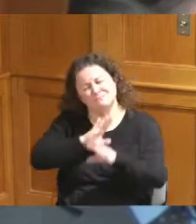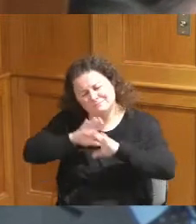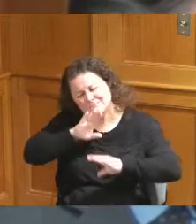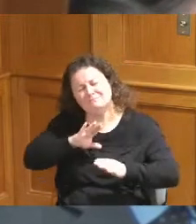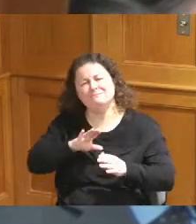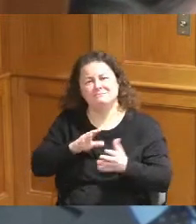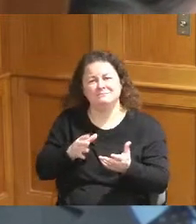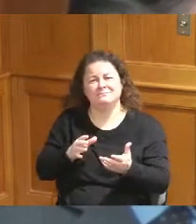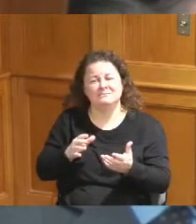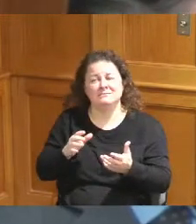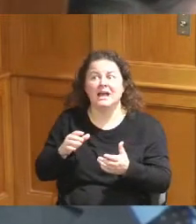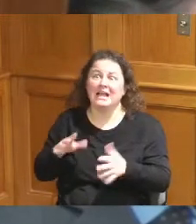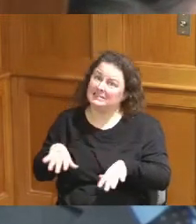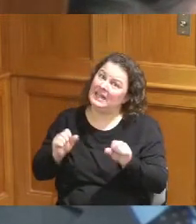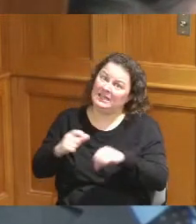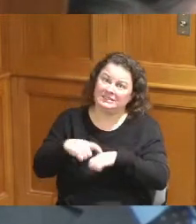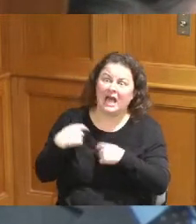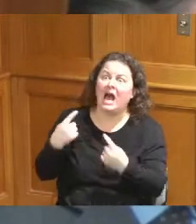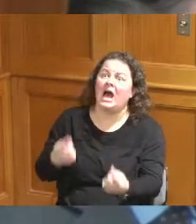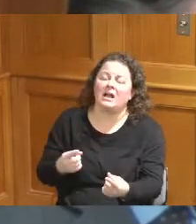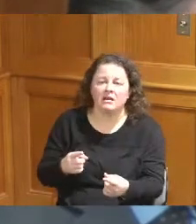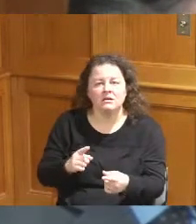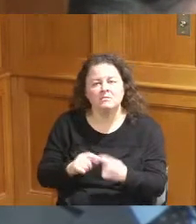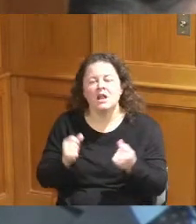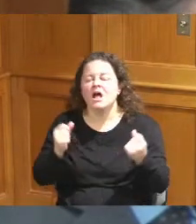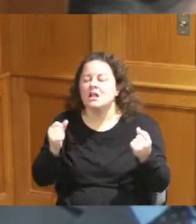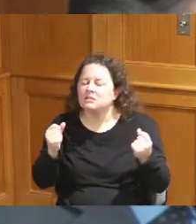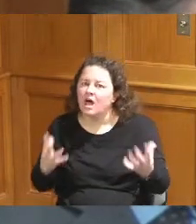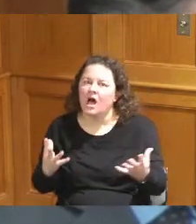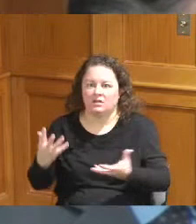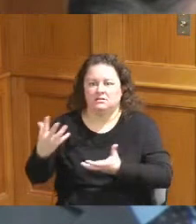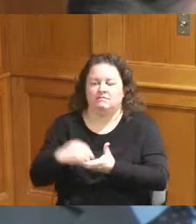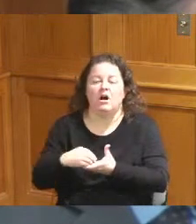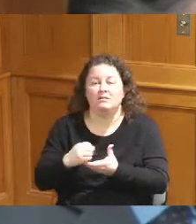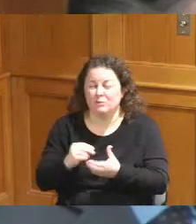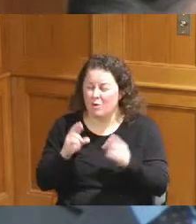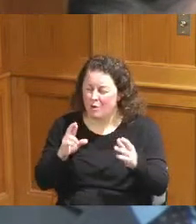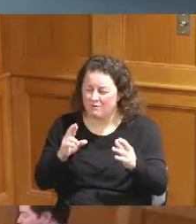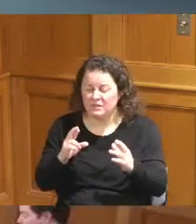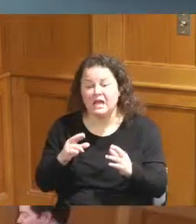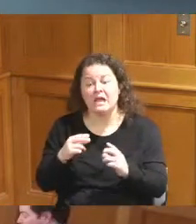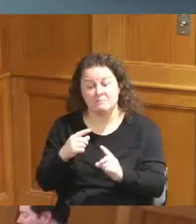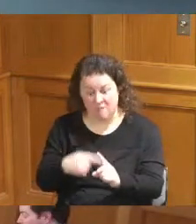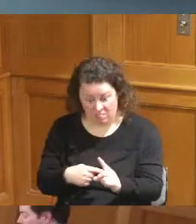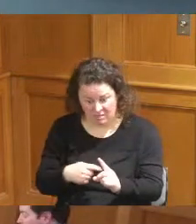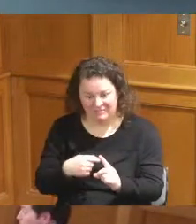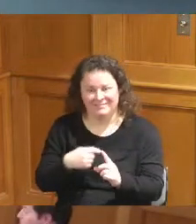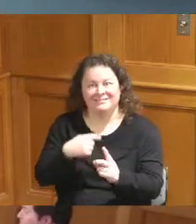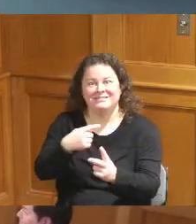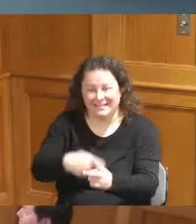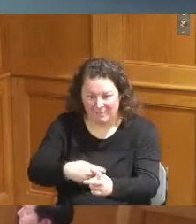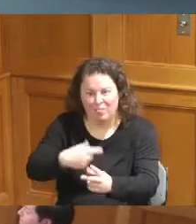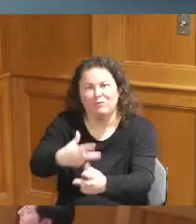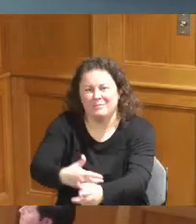one so hopefully we'll get there within the next few months thank you thank you Jeff you said you